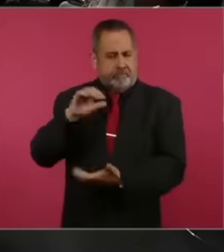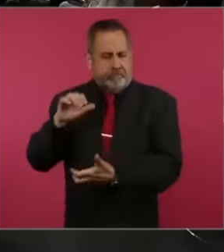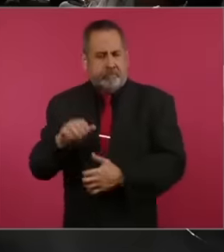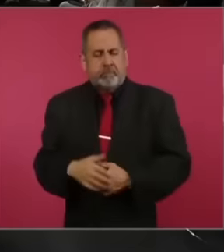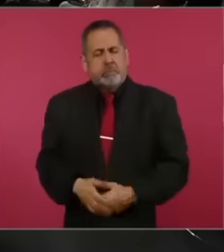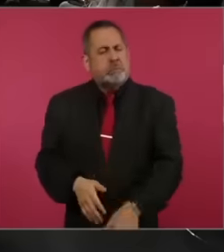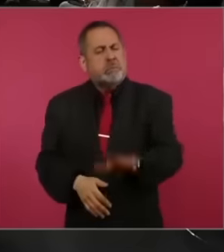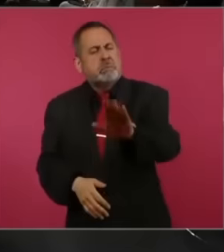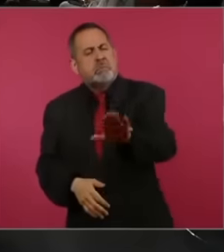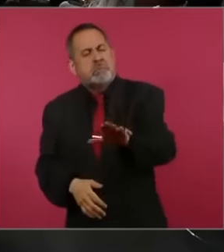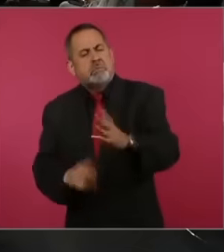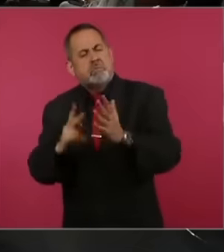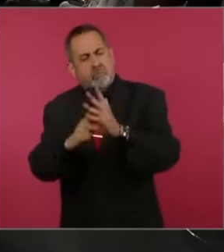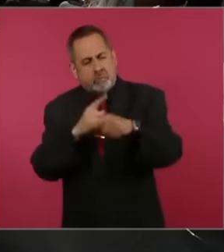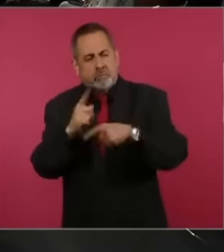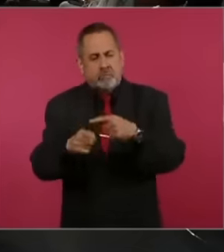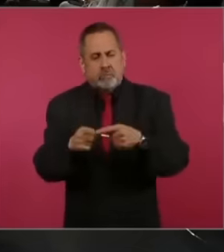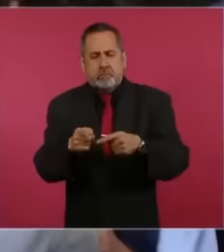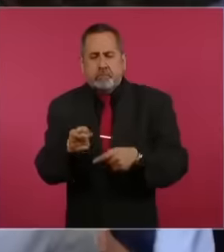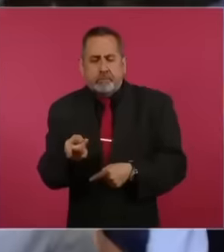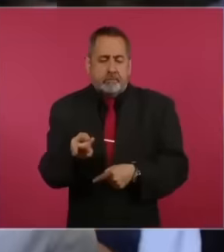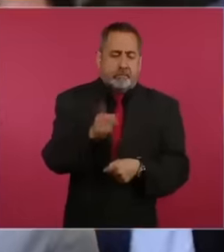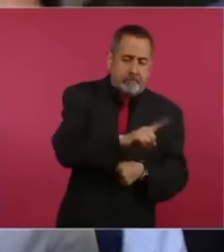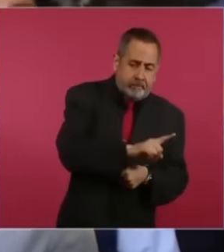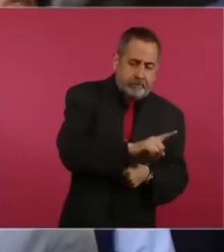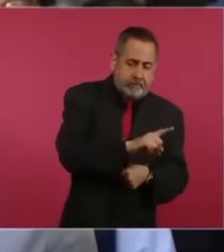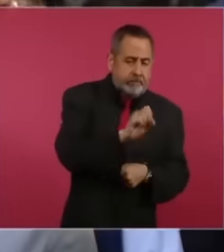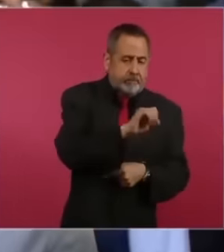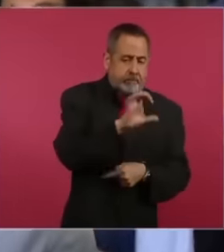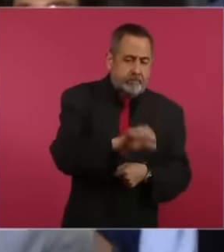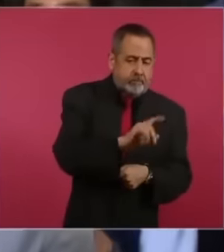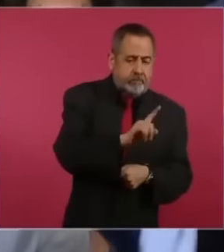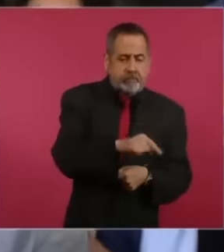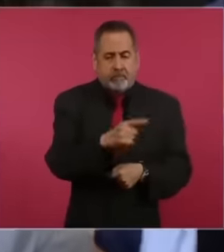return this issue, let it return because now, well, the court has already resolved the court